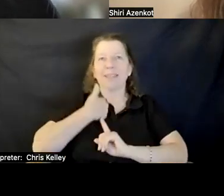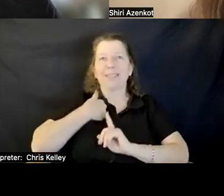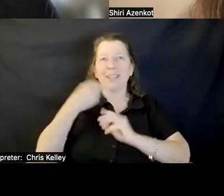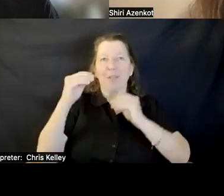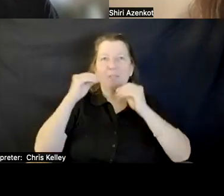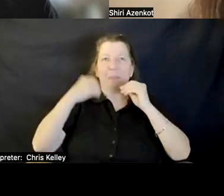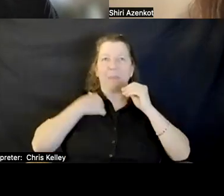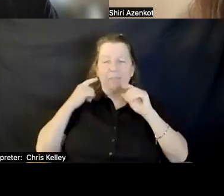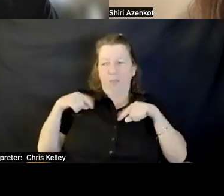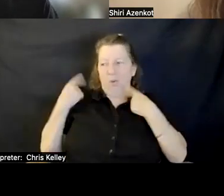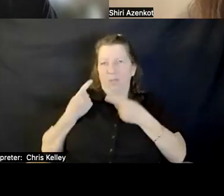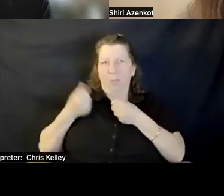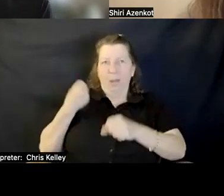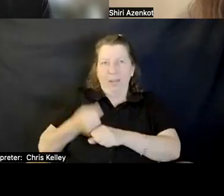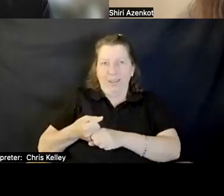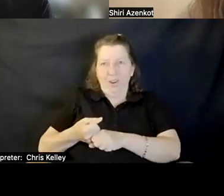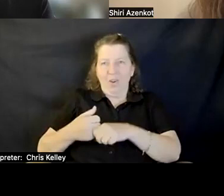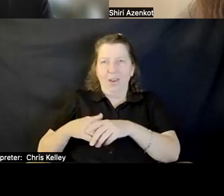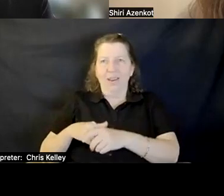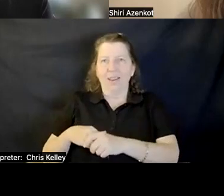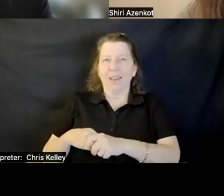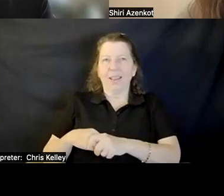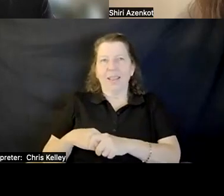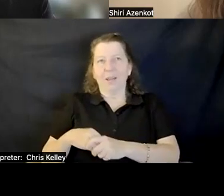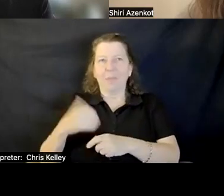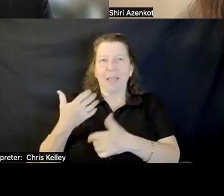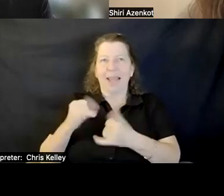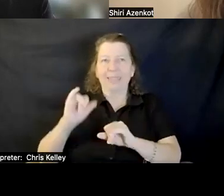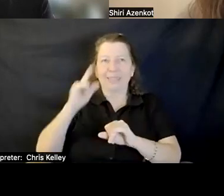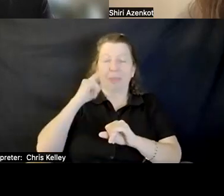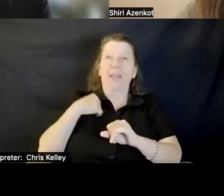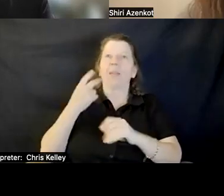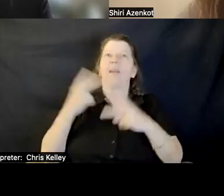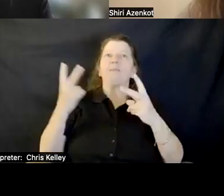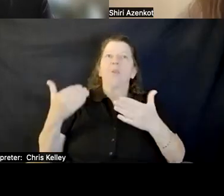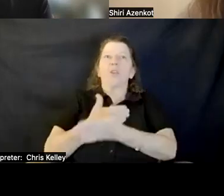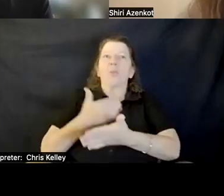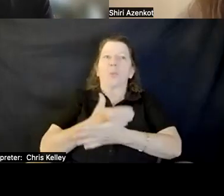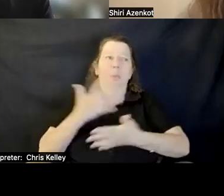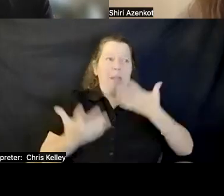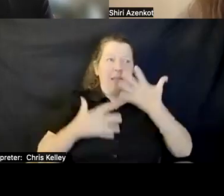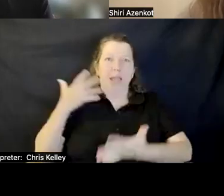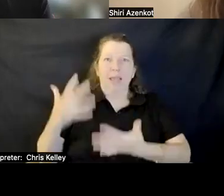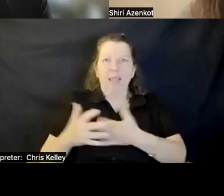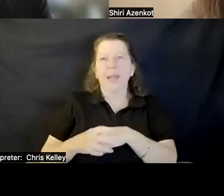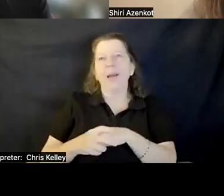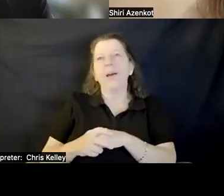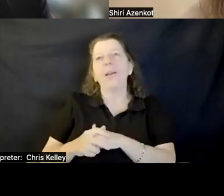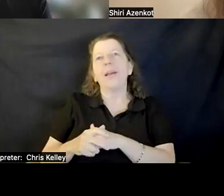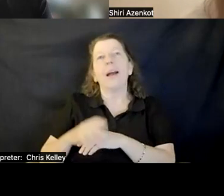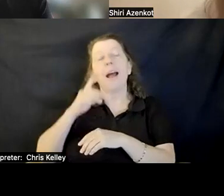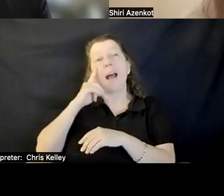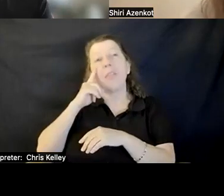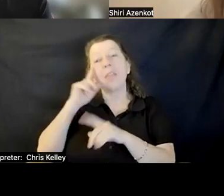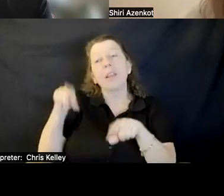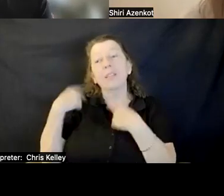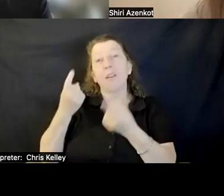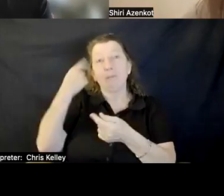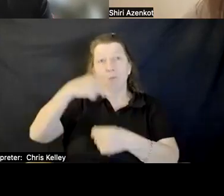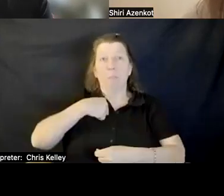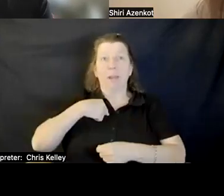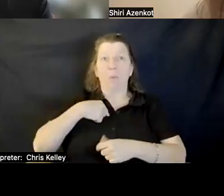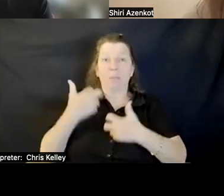I am somewhat new to this space. What has been difficult for me as a disabled person